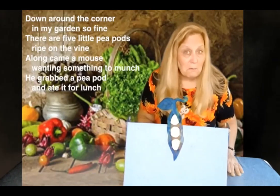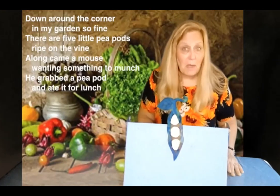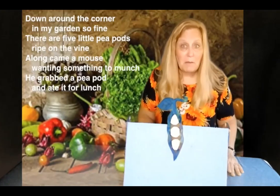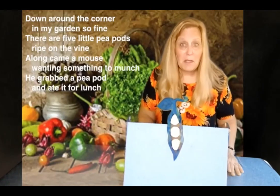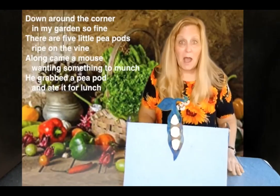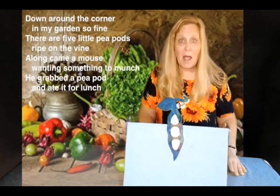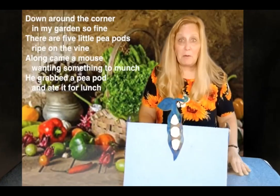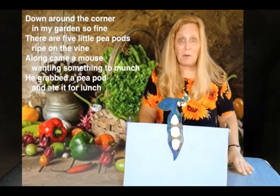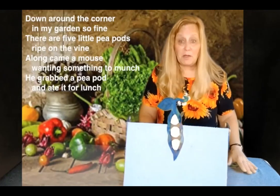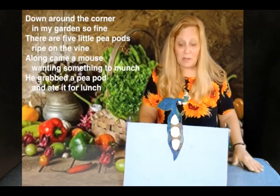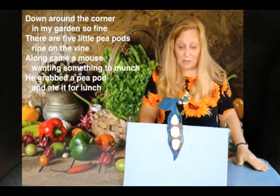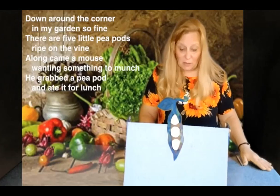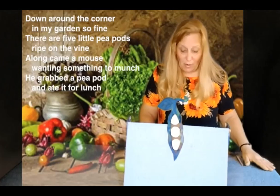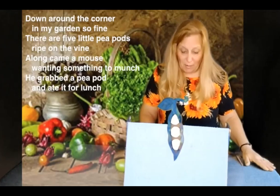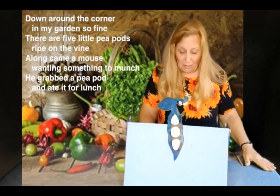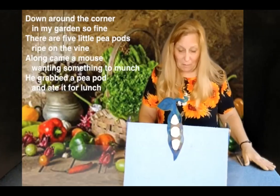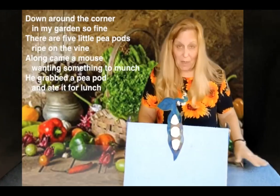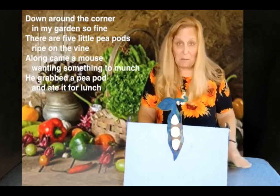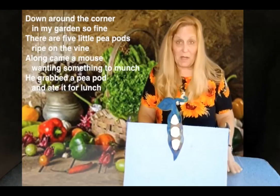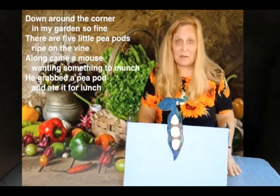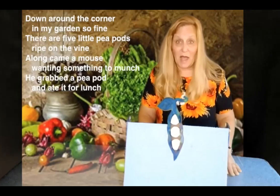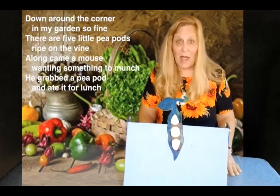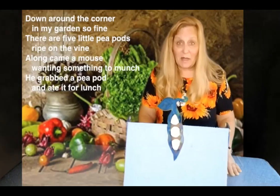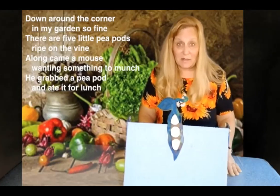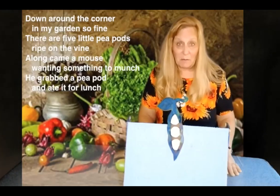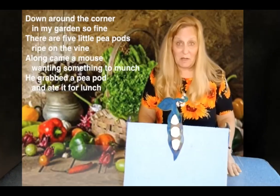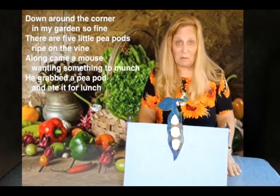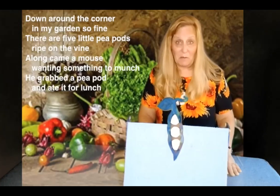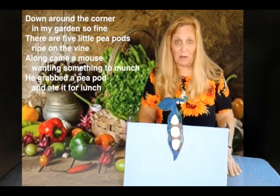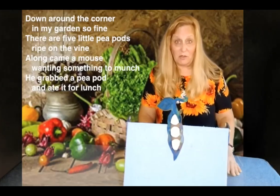HCLS Instructor: MAYBE I'M GOING TO GET TO GRAB IT BECAUSE I'D LIKE SOMETHING TO MUNCH.